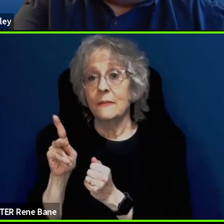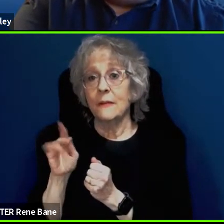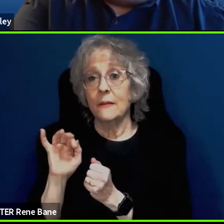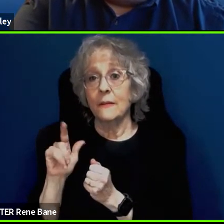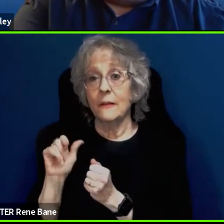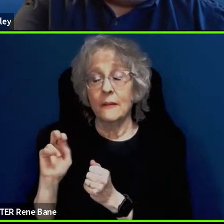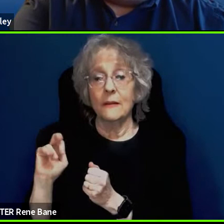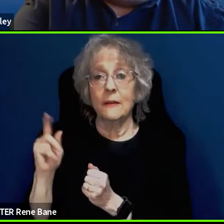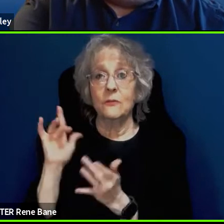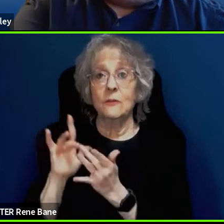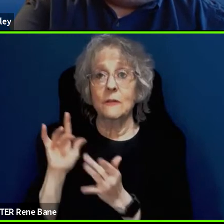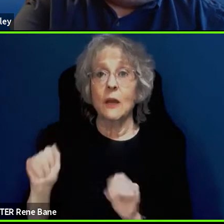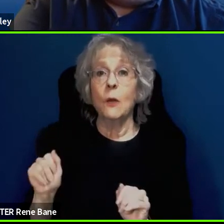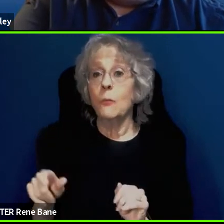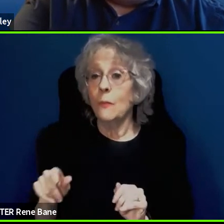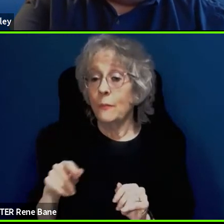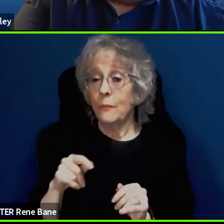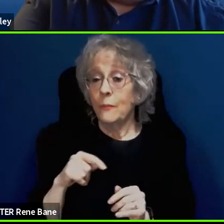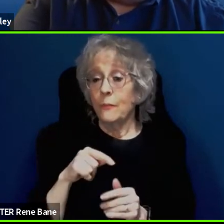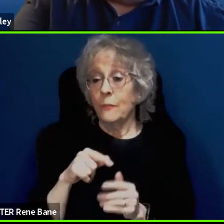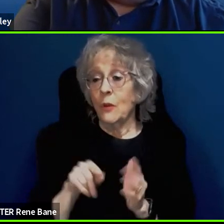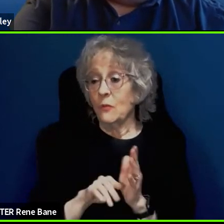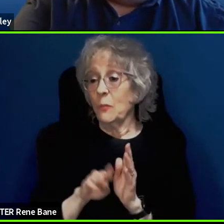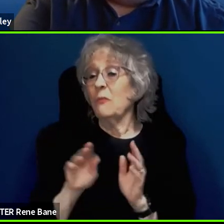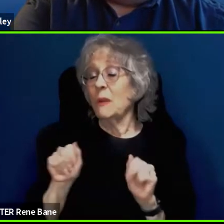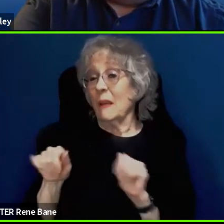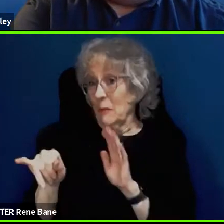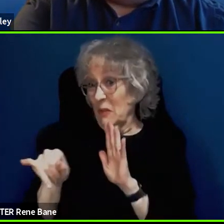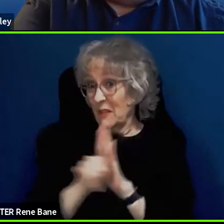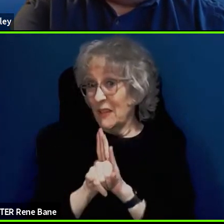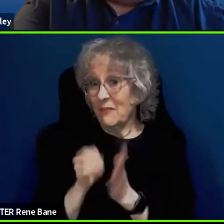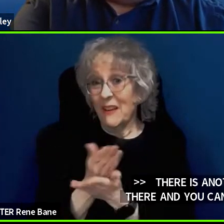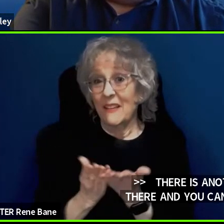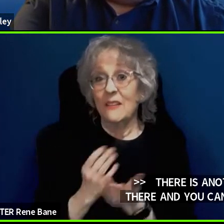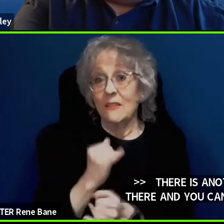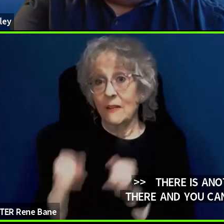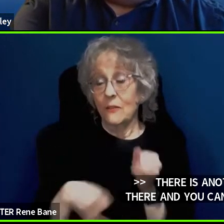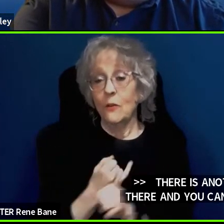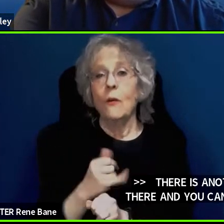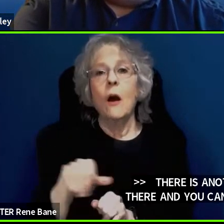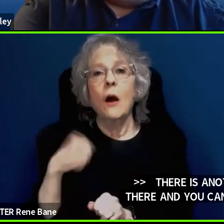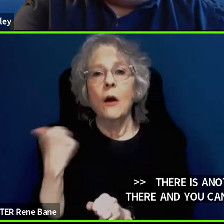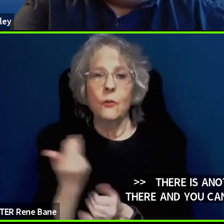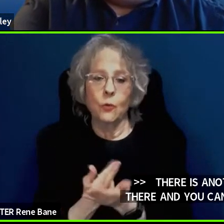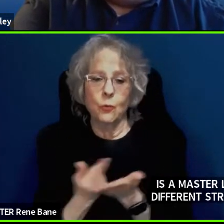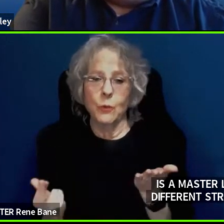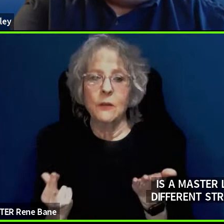internationally. And we also tried to put other resource sheets like all of the information about